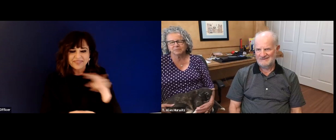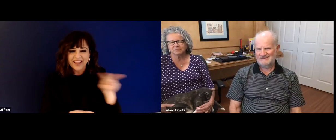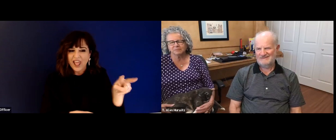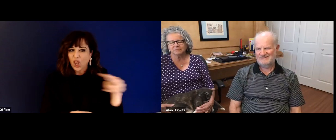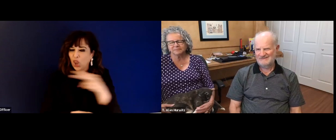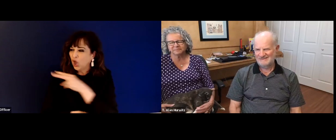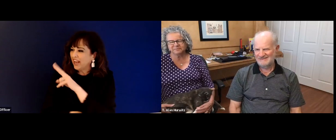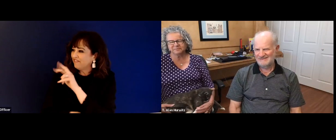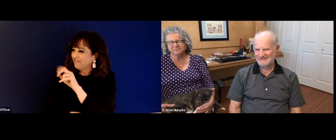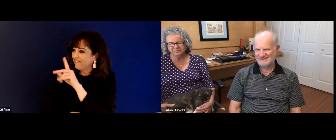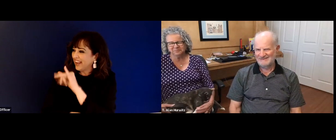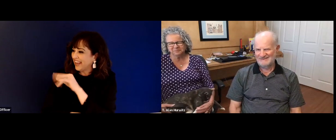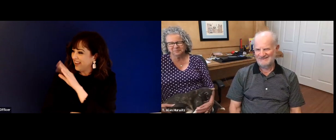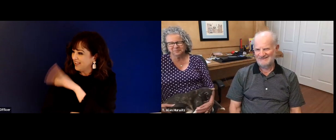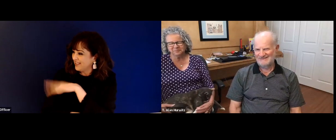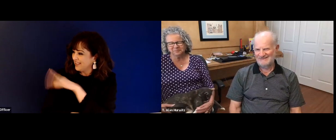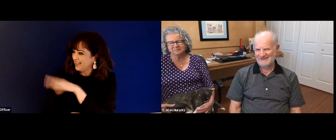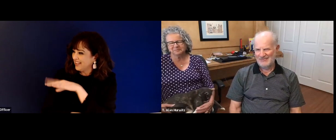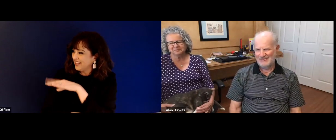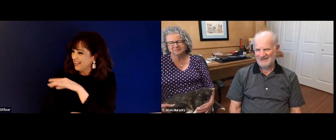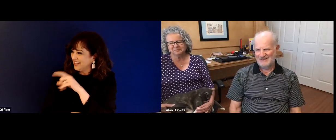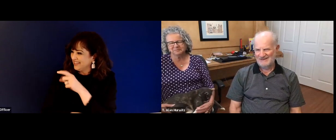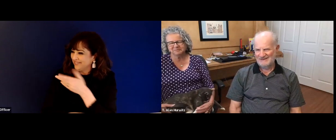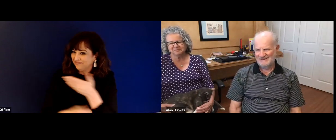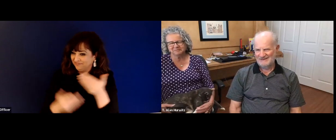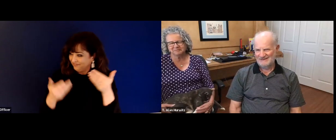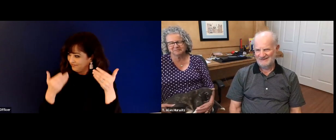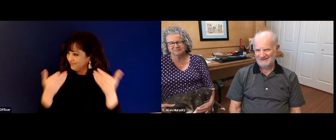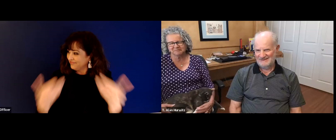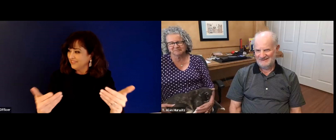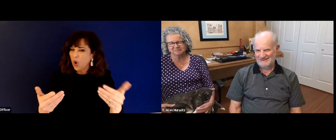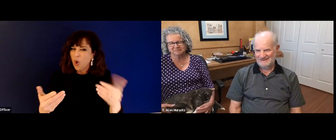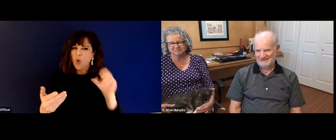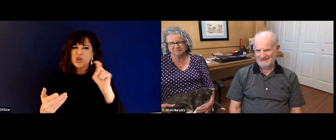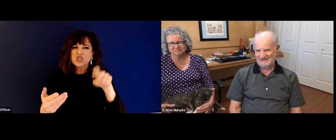Alan just stared at the sign and just looked at the campus and